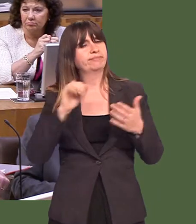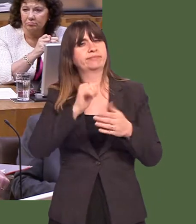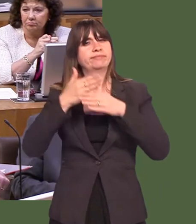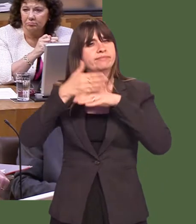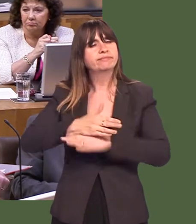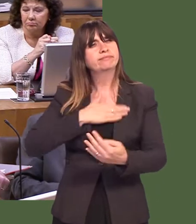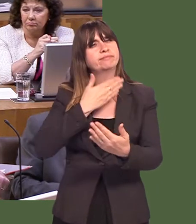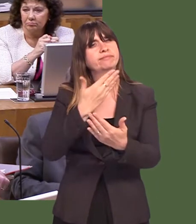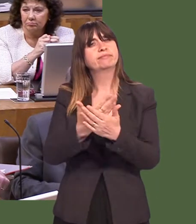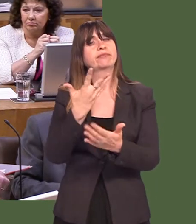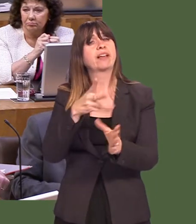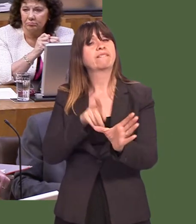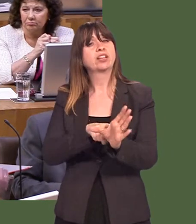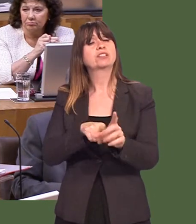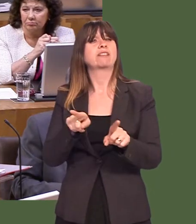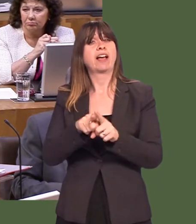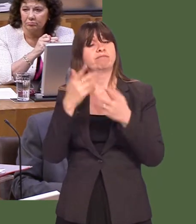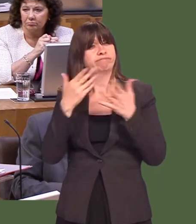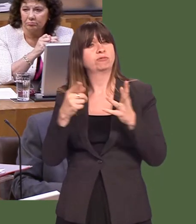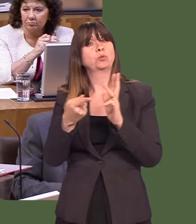so many others did over the course of the last five years.